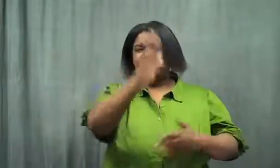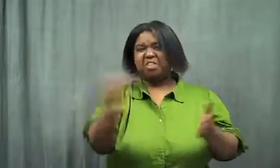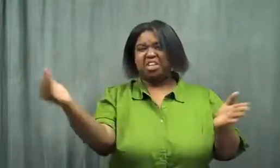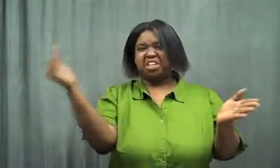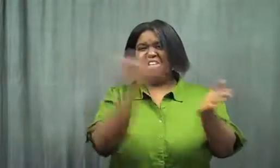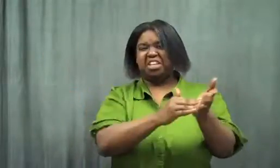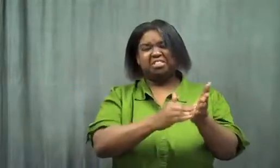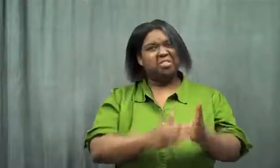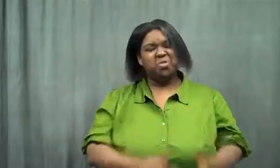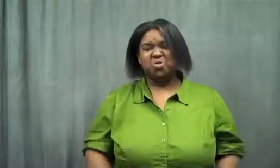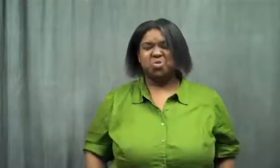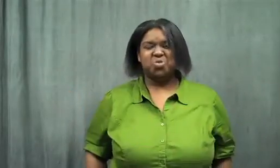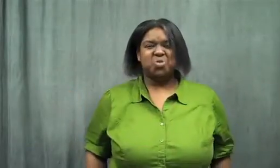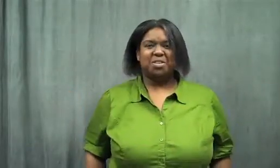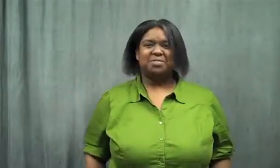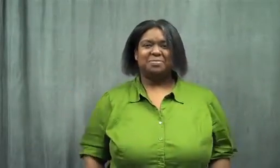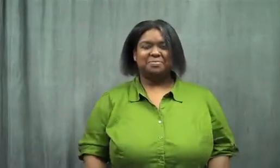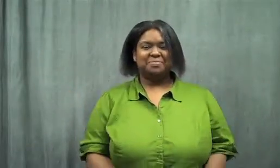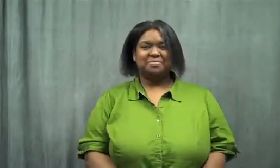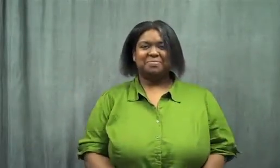I never did that again! Oooh!